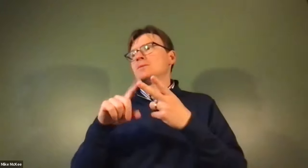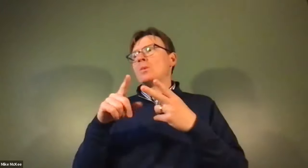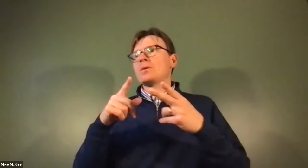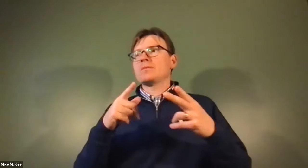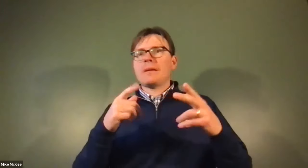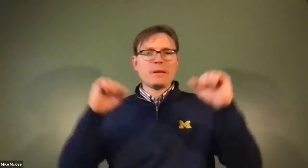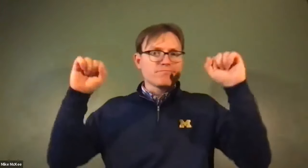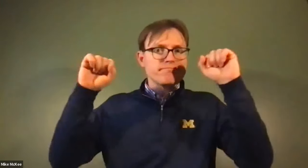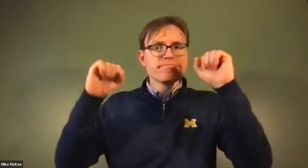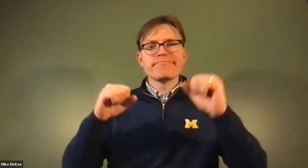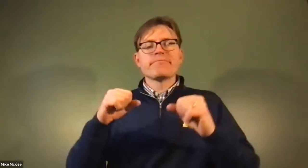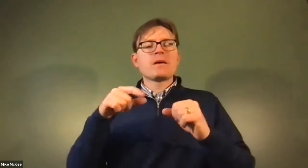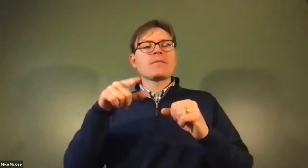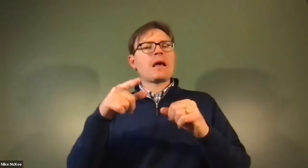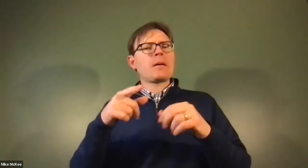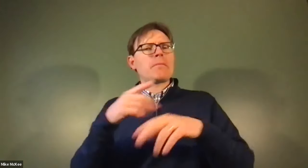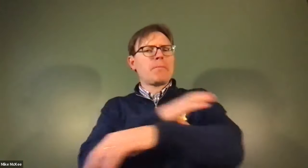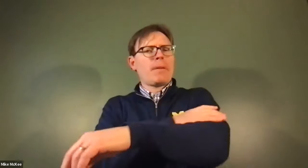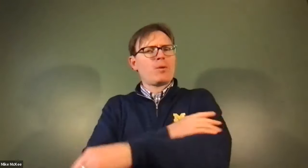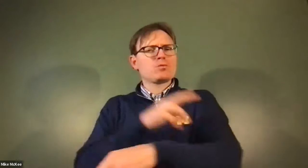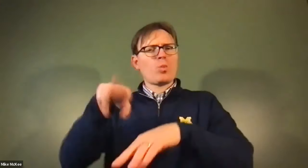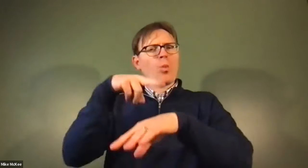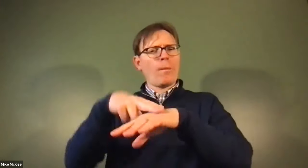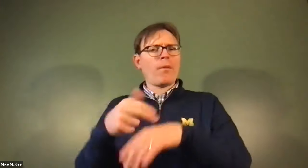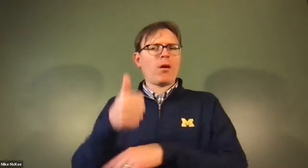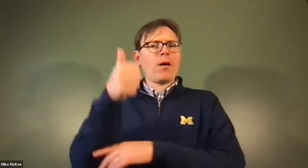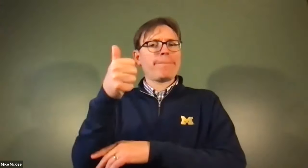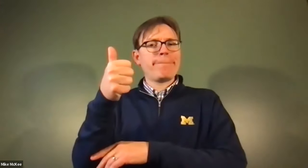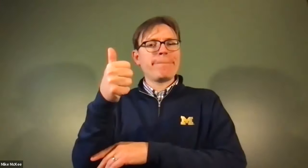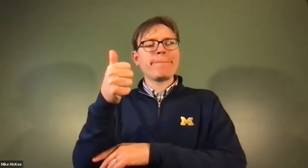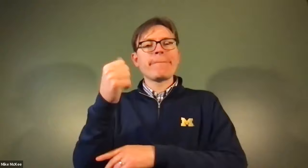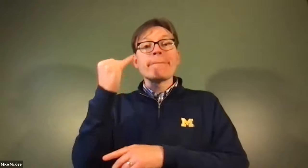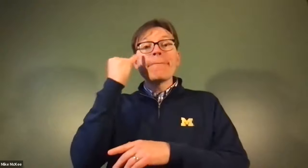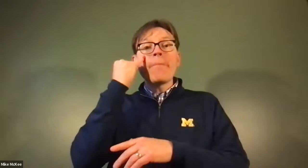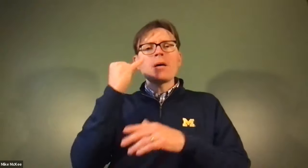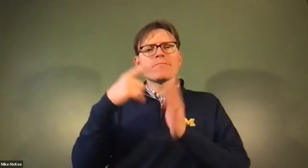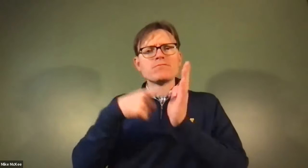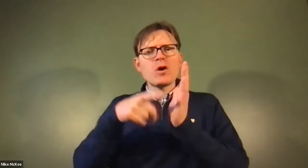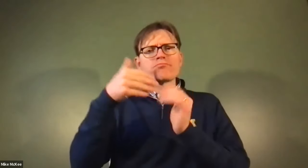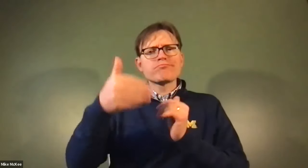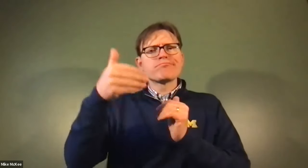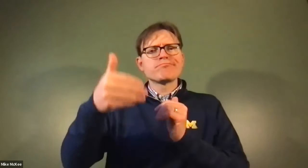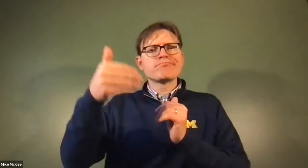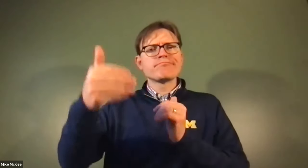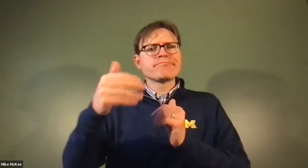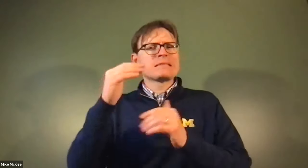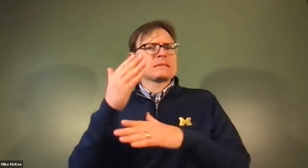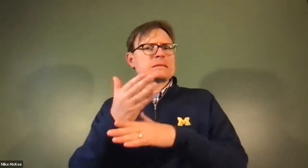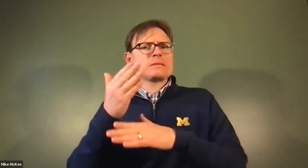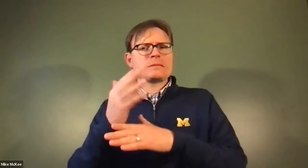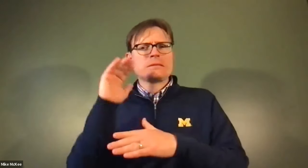James Cech: Now, it can be affected by nerves, and by over exertion those things can cause your blood pressure, number to go up.